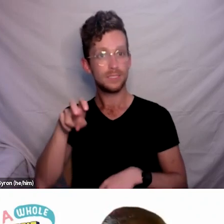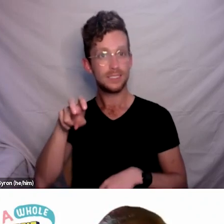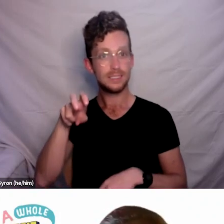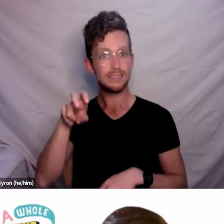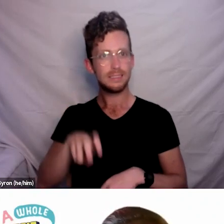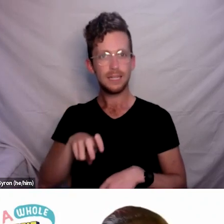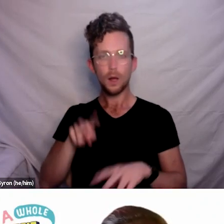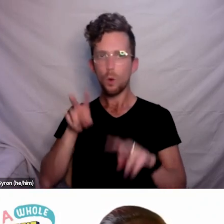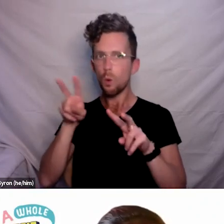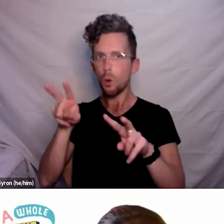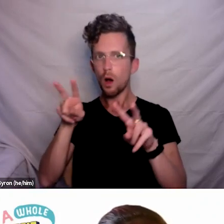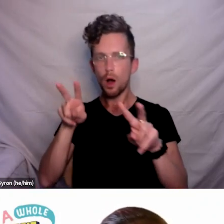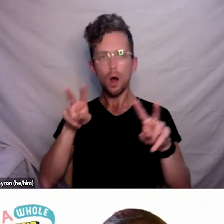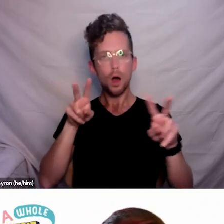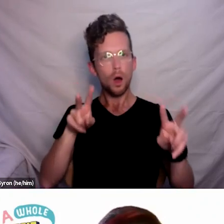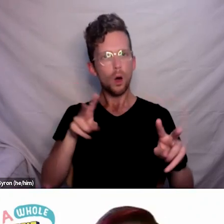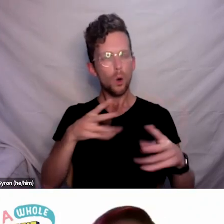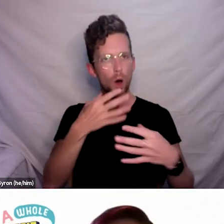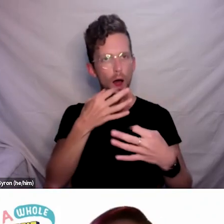yesterday in the opening session,